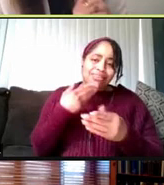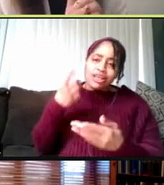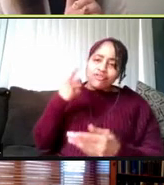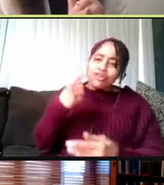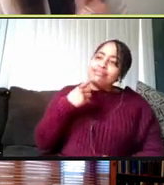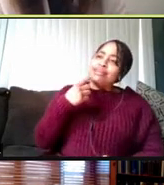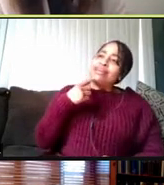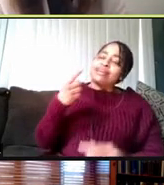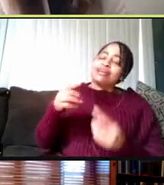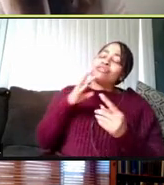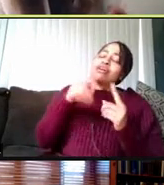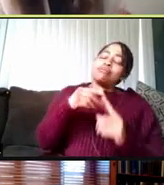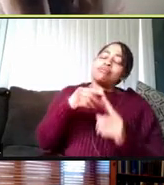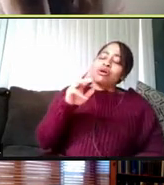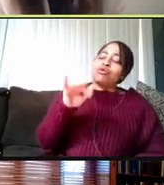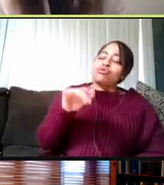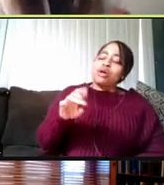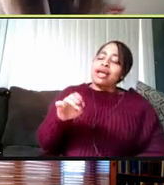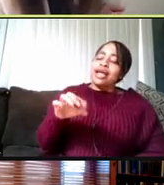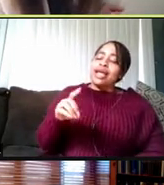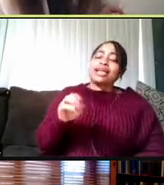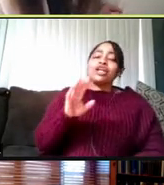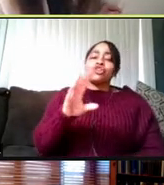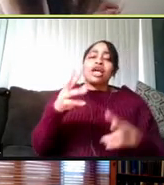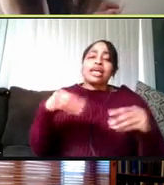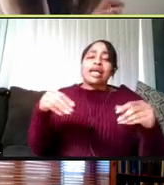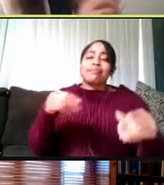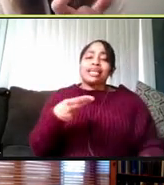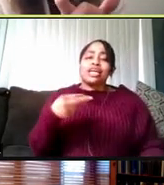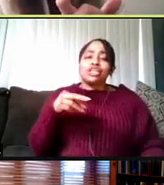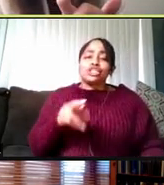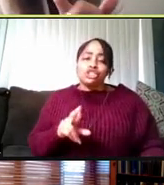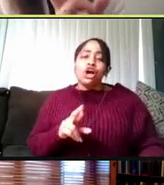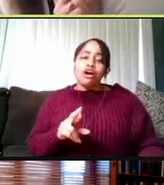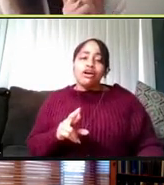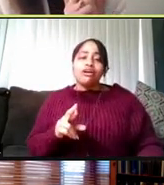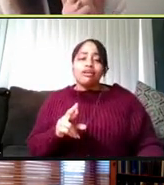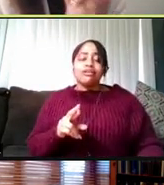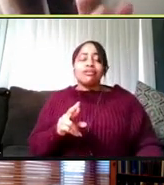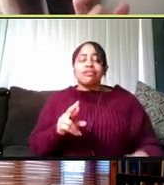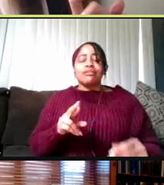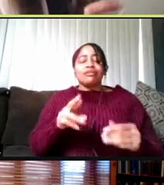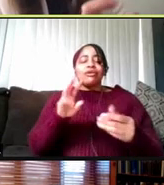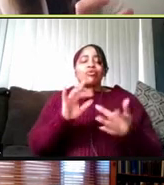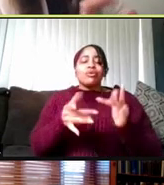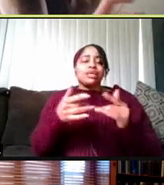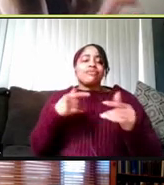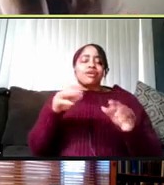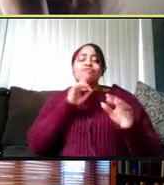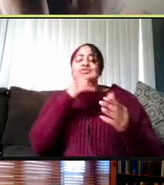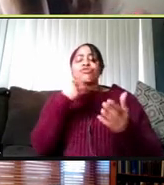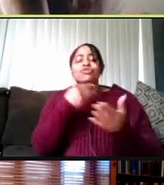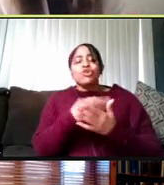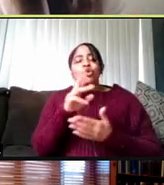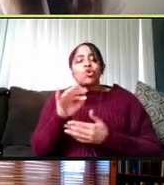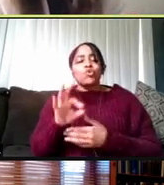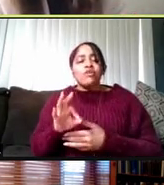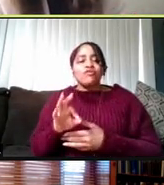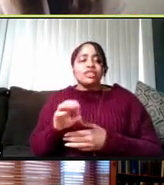Your campus HR website has a really fantastic reference that can help you find where to go for vaccine appointments.